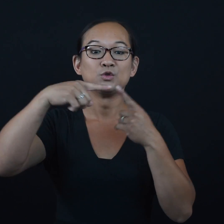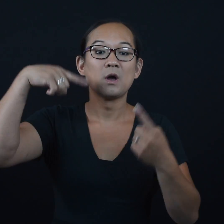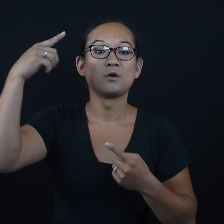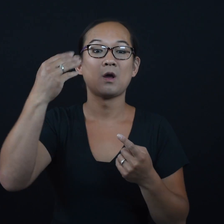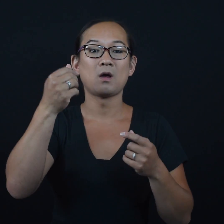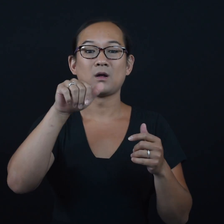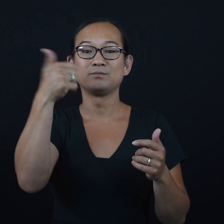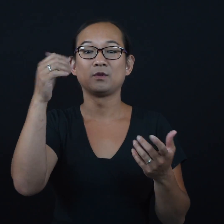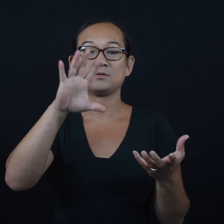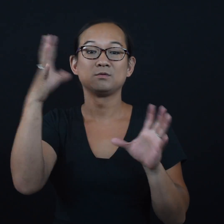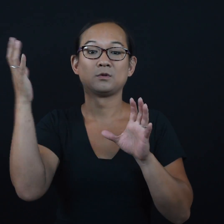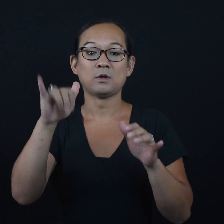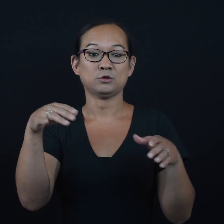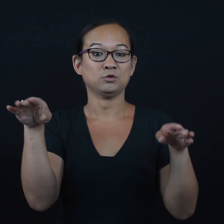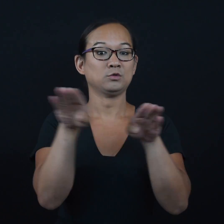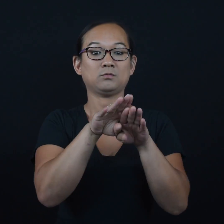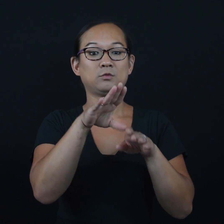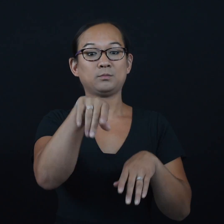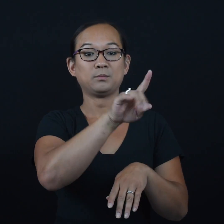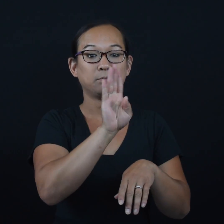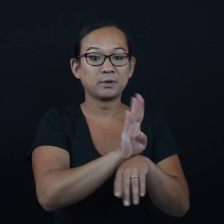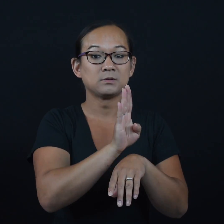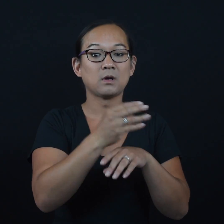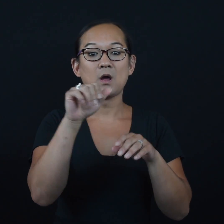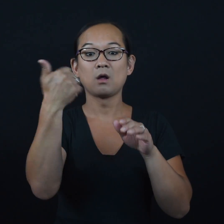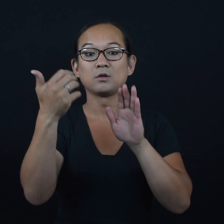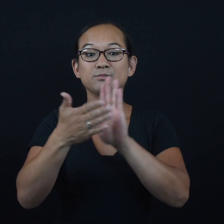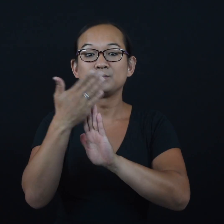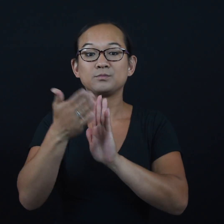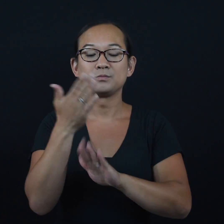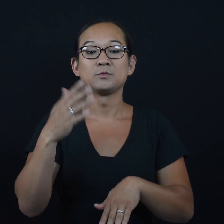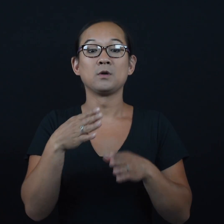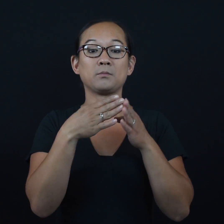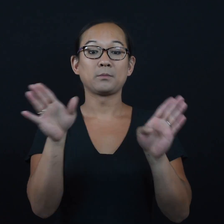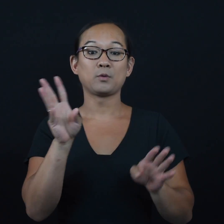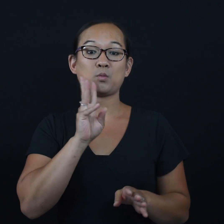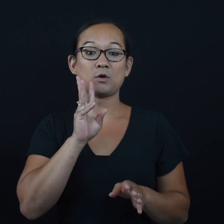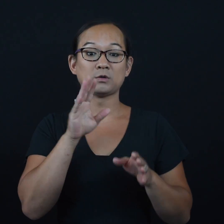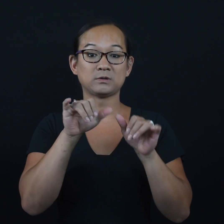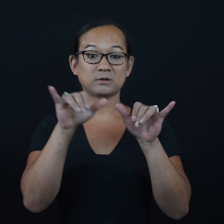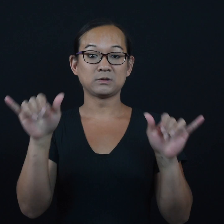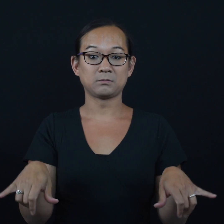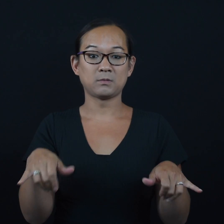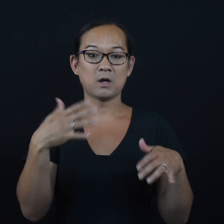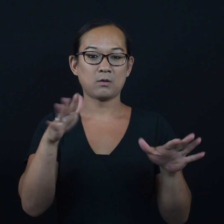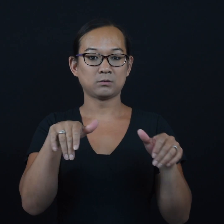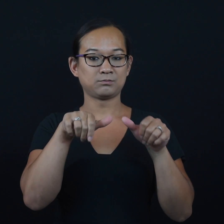Through floods, tornadoes and other disasters that shut down businesses and other operations, public